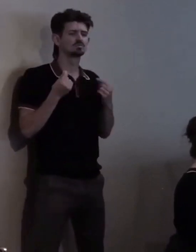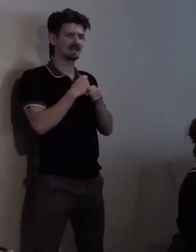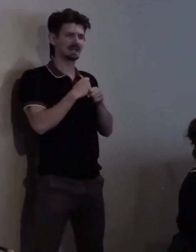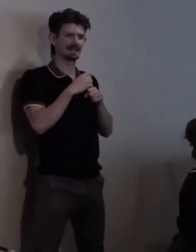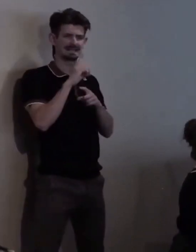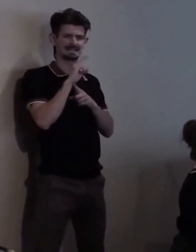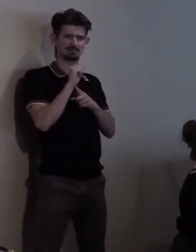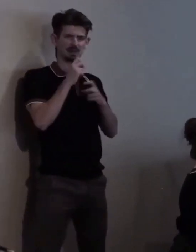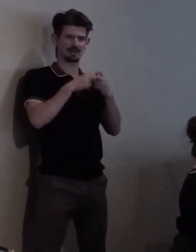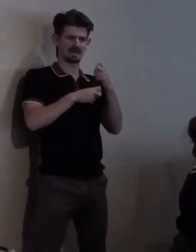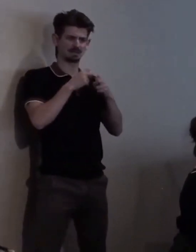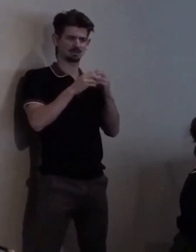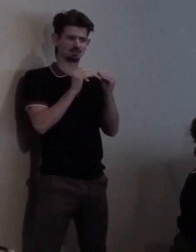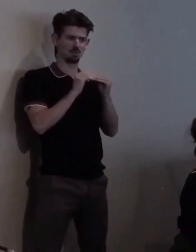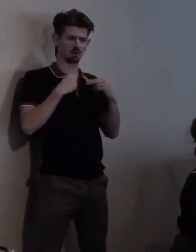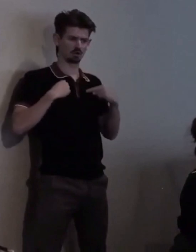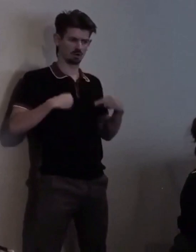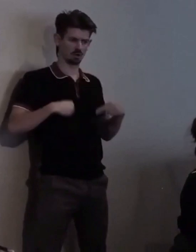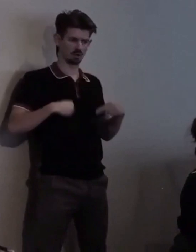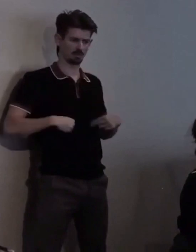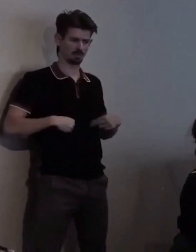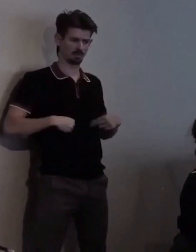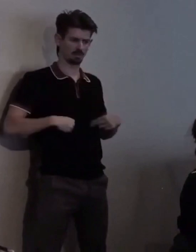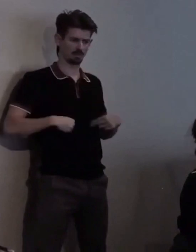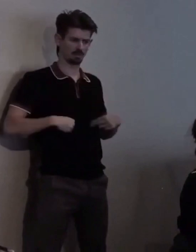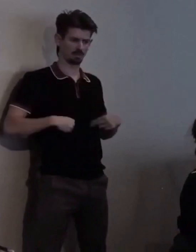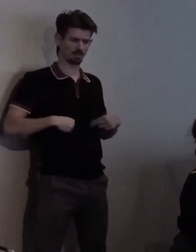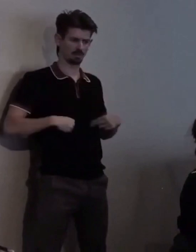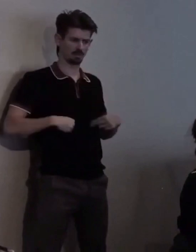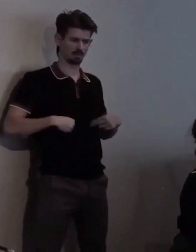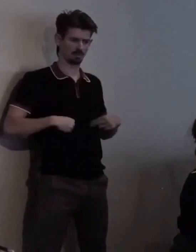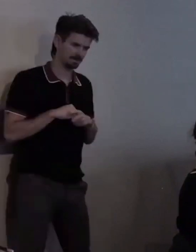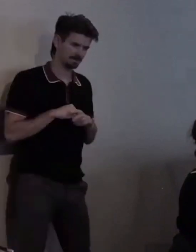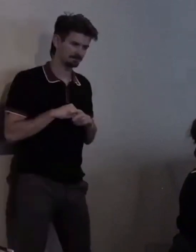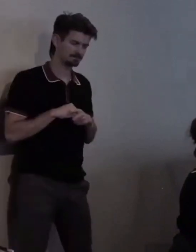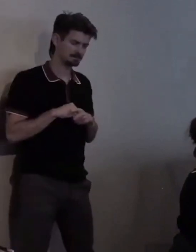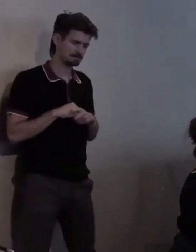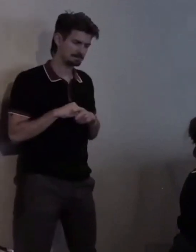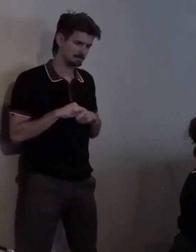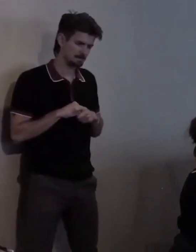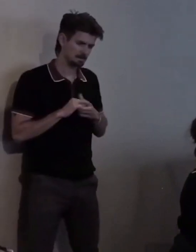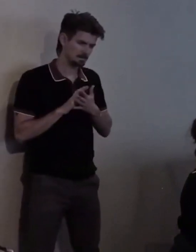Uhm... Whether it's sharing her personal story or Christina's